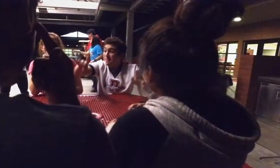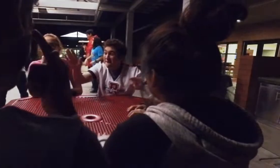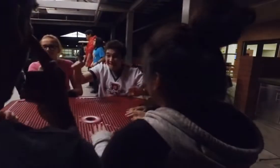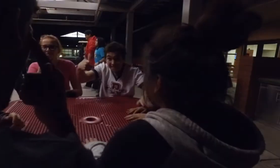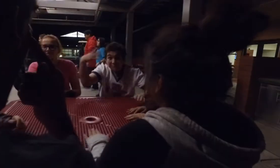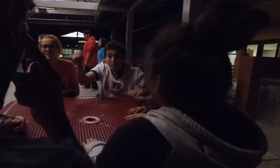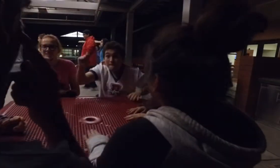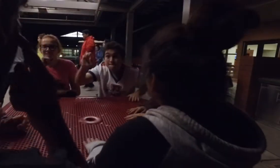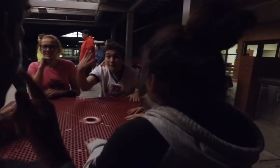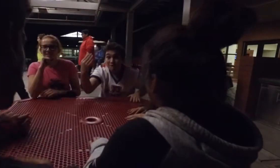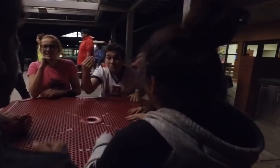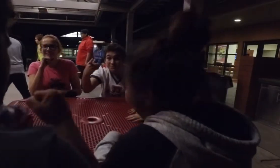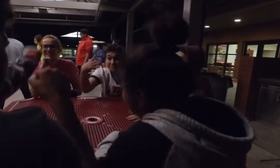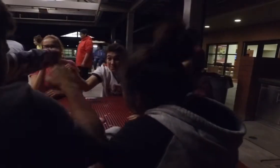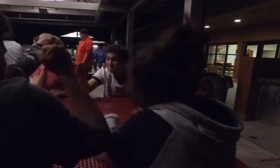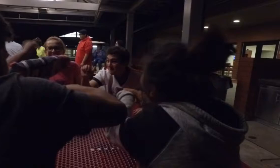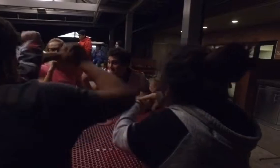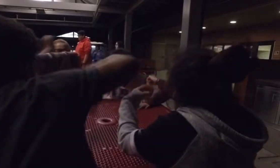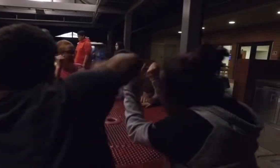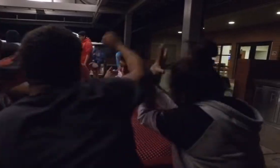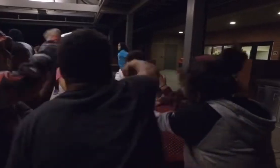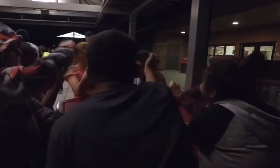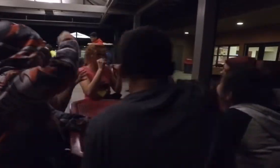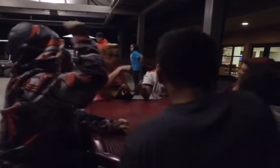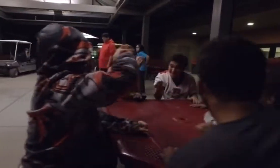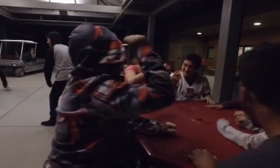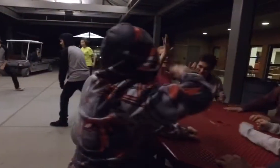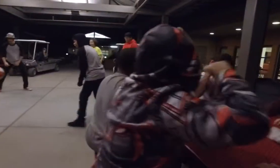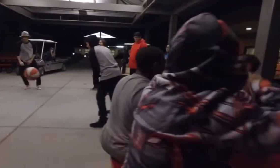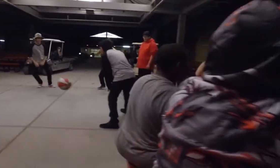Hey! Y'all going on March 14th? Yeah! (distant chatter)